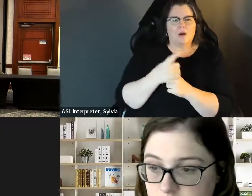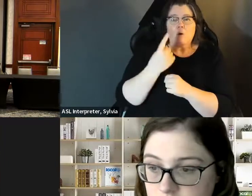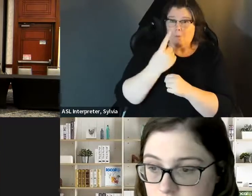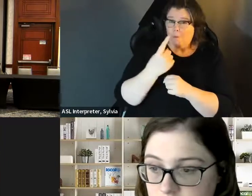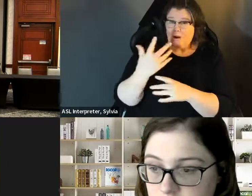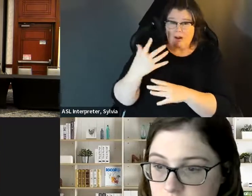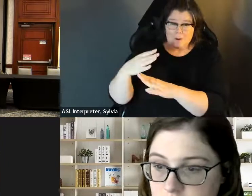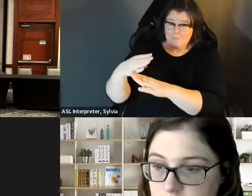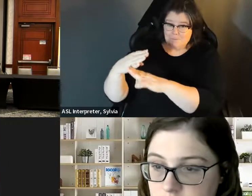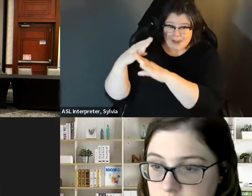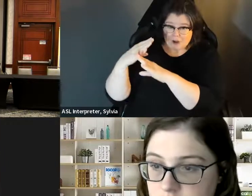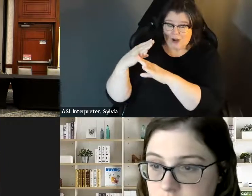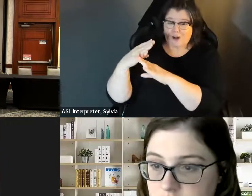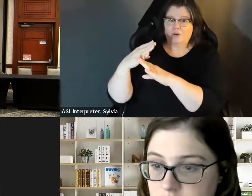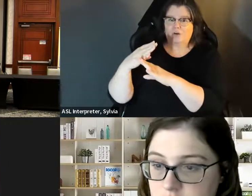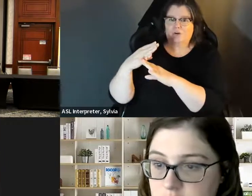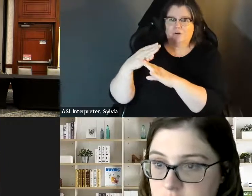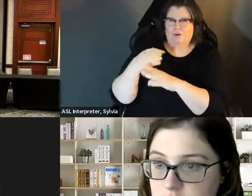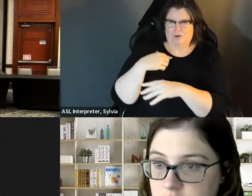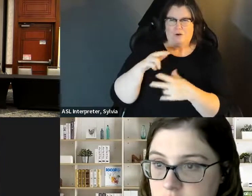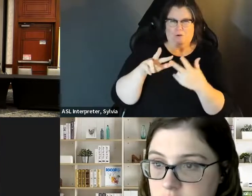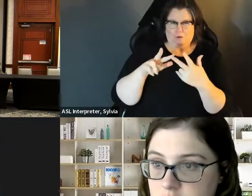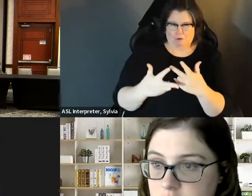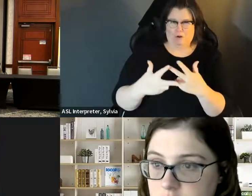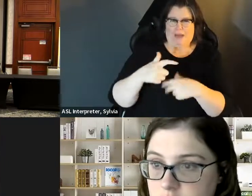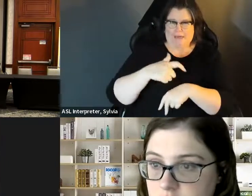following the legislation that was discussed and I know as